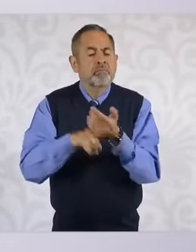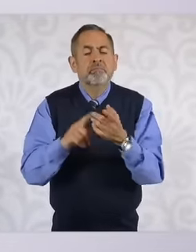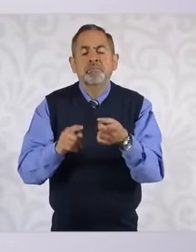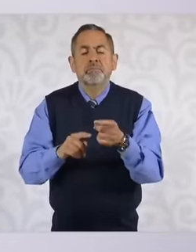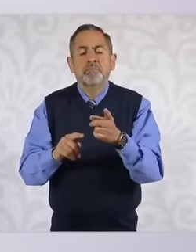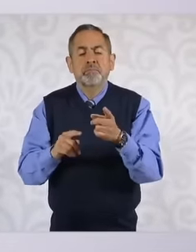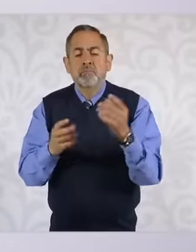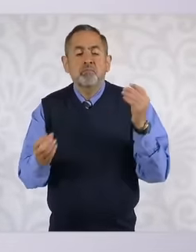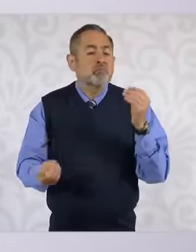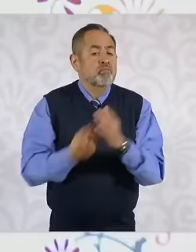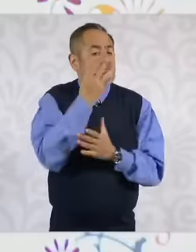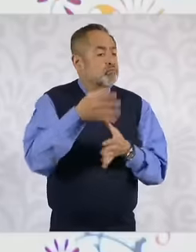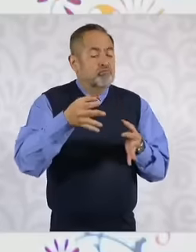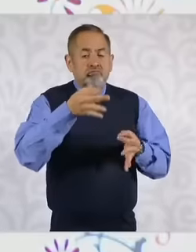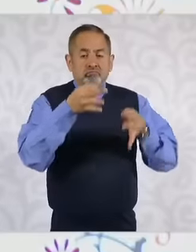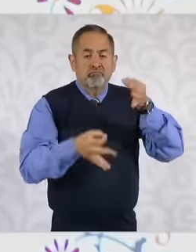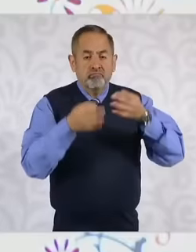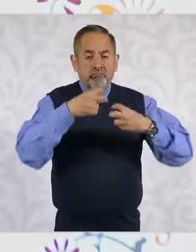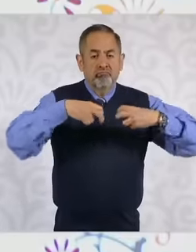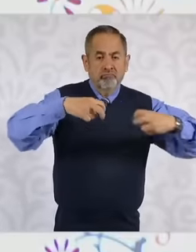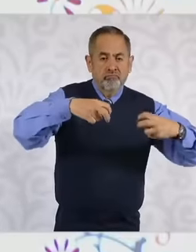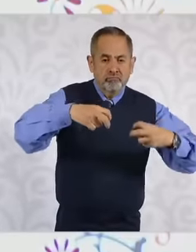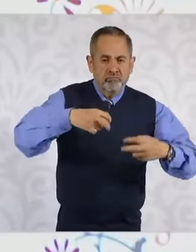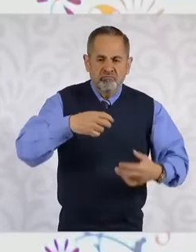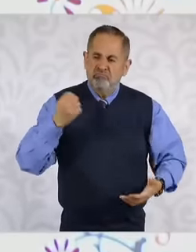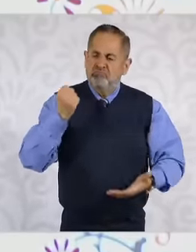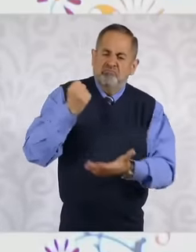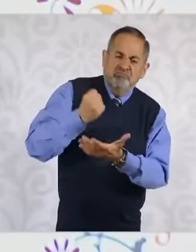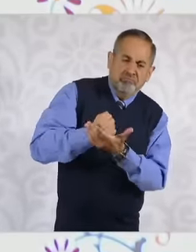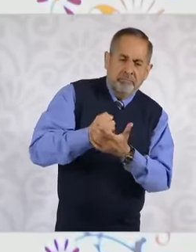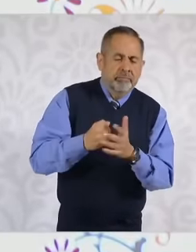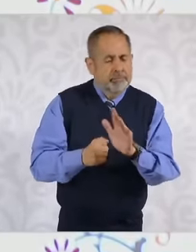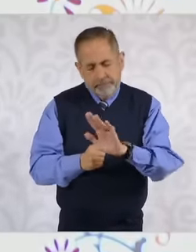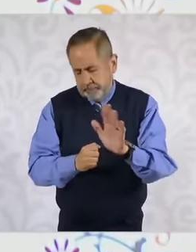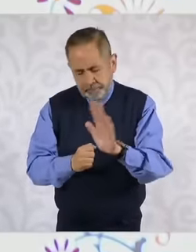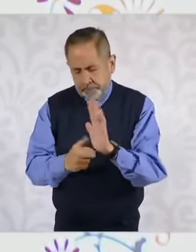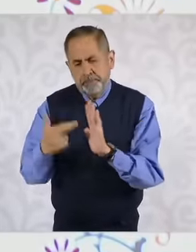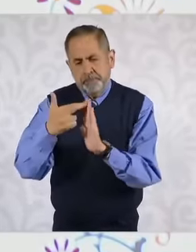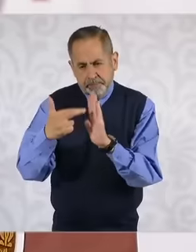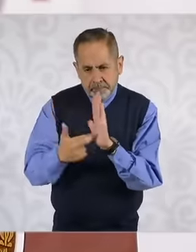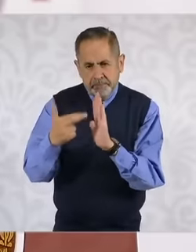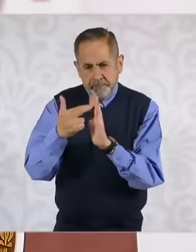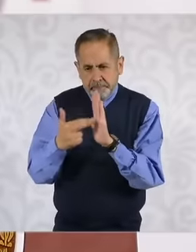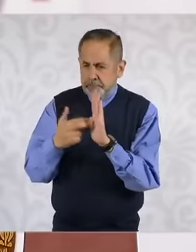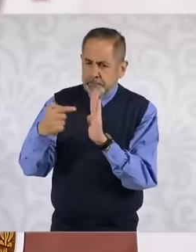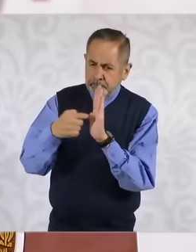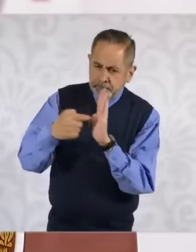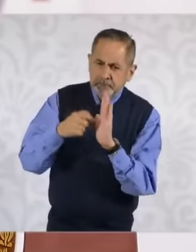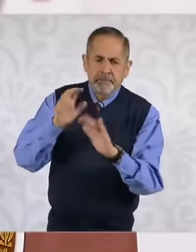judicial court is going to be authoritarian, no. Well, it has to have very clear rules, so comes